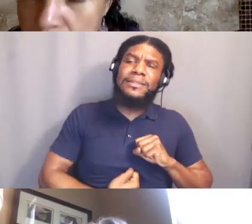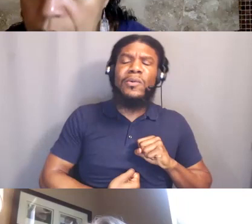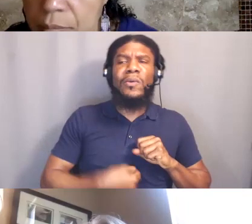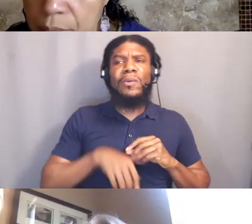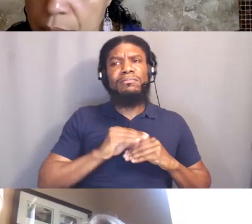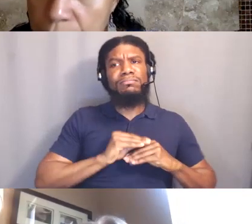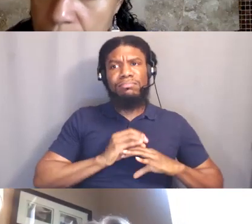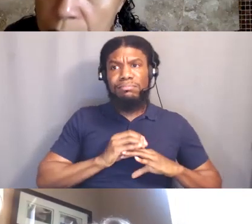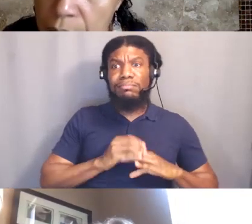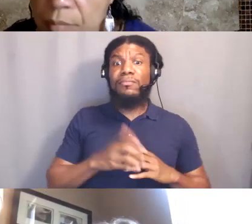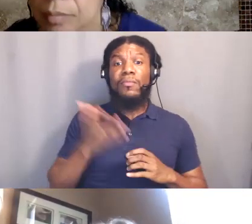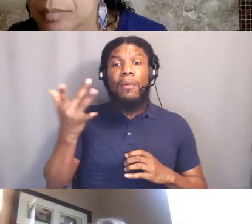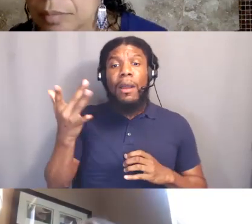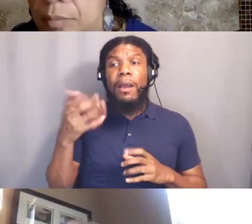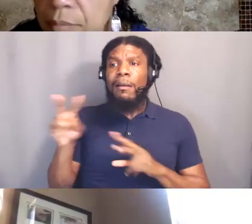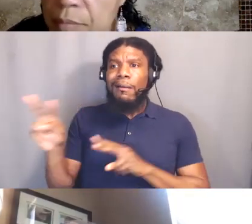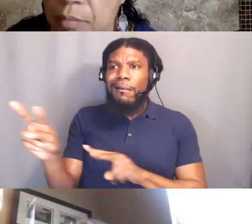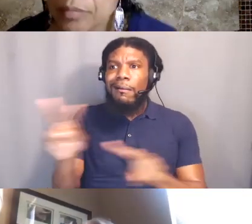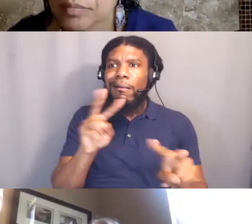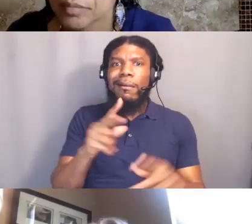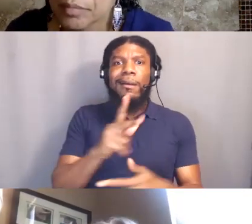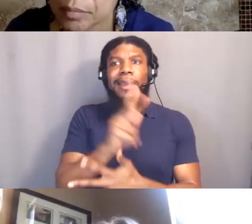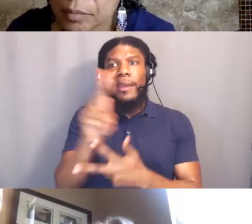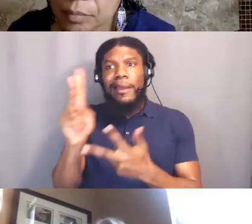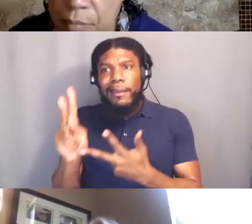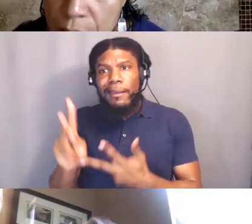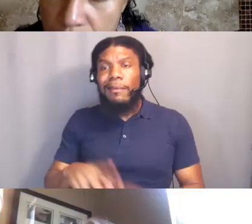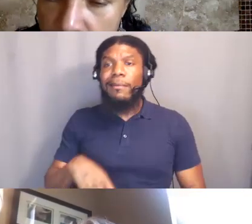the White supremacists, the KKK, the QAnons,